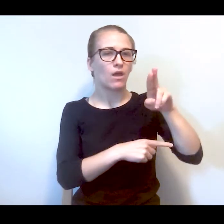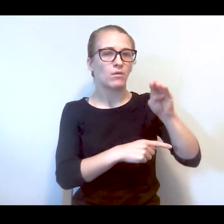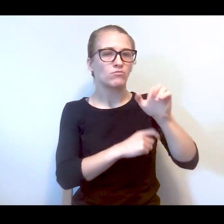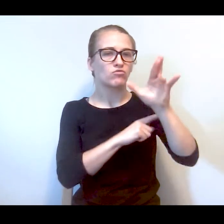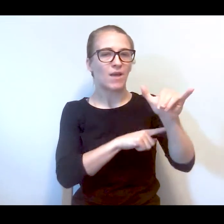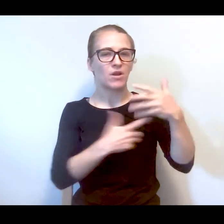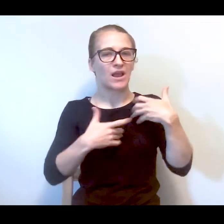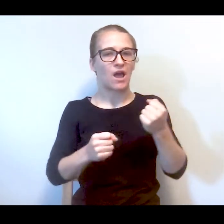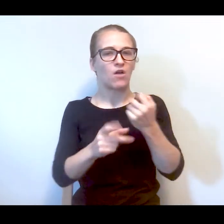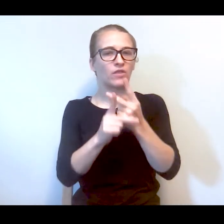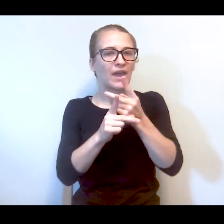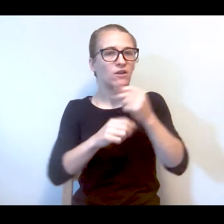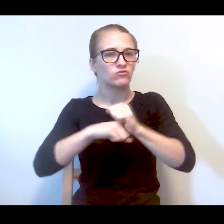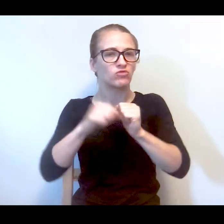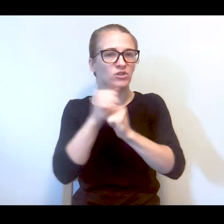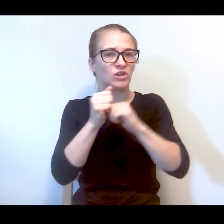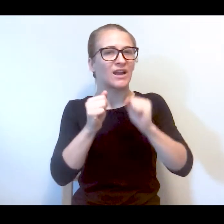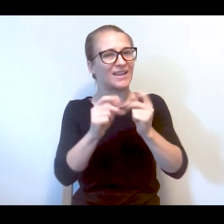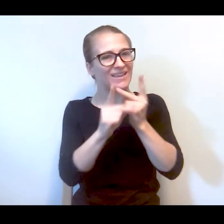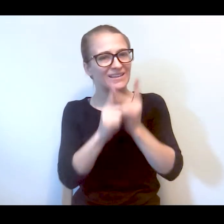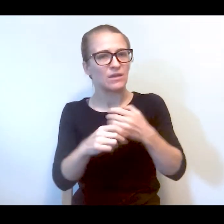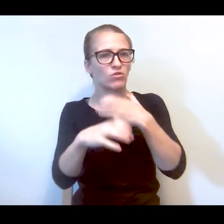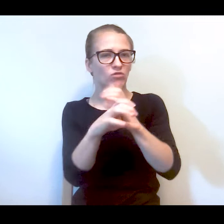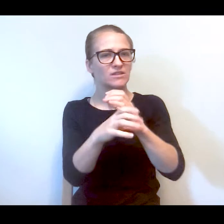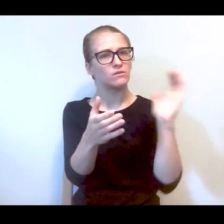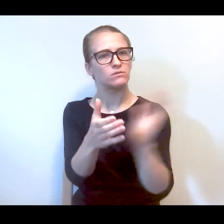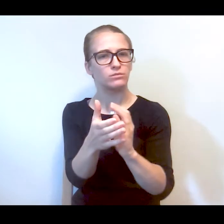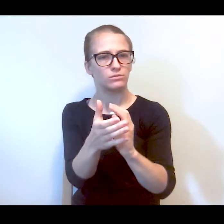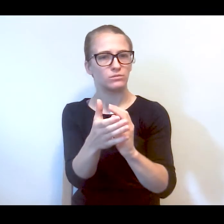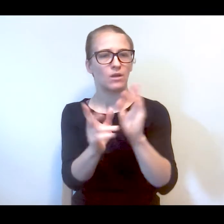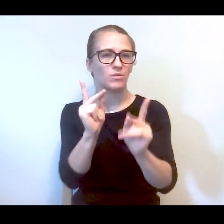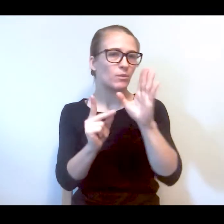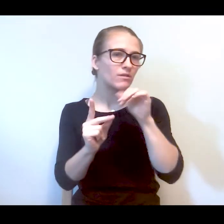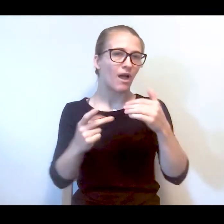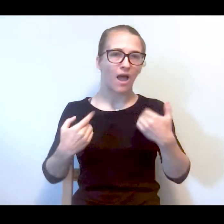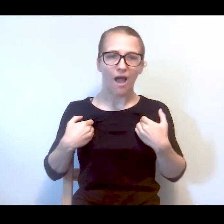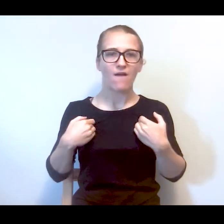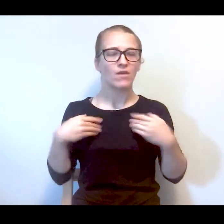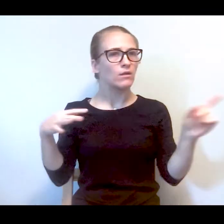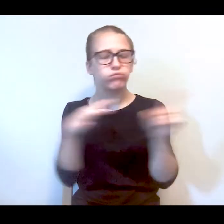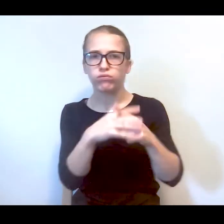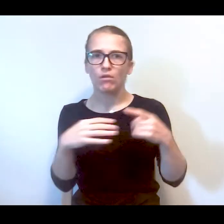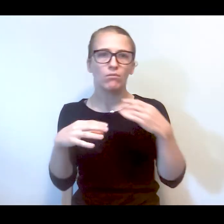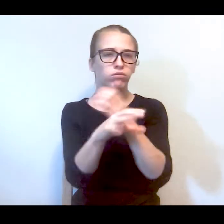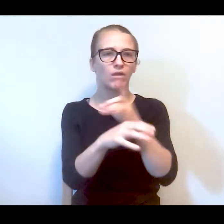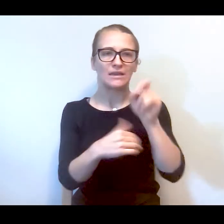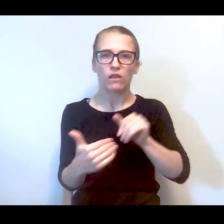structure that can keep crises at bay so folks don't have the catastrophes that lead into run ins with